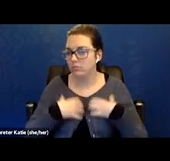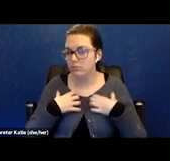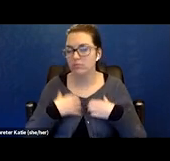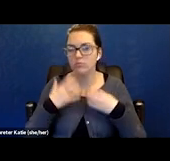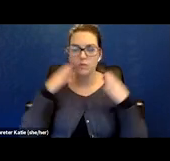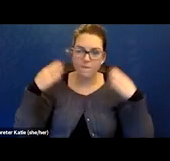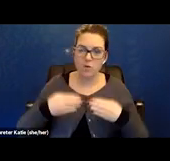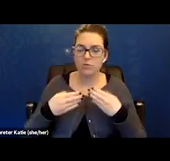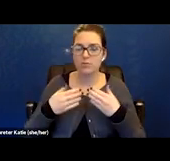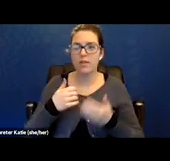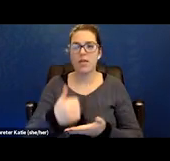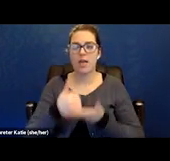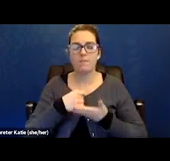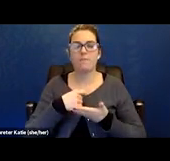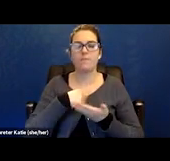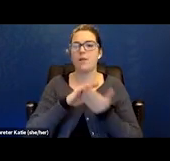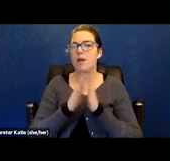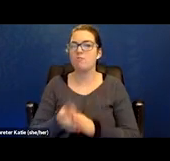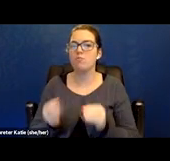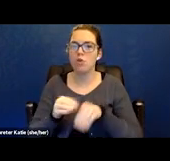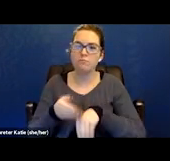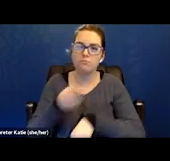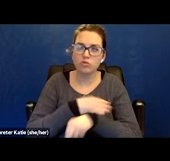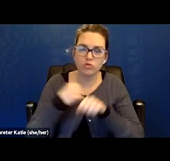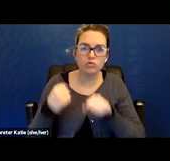I do breathing exercises still today to heal.